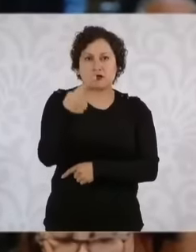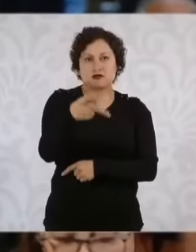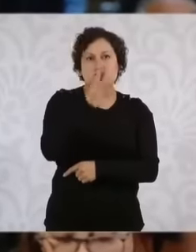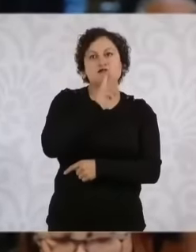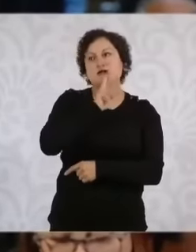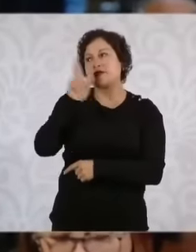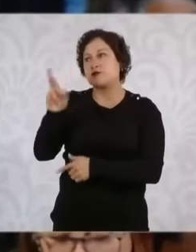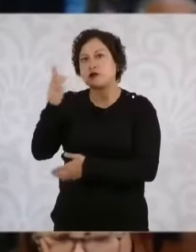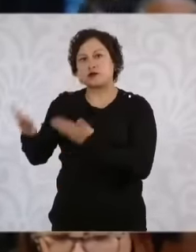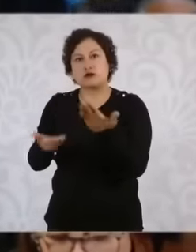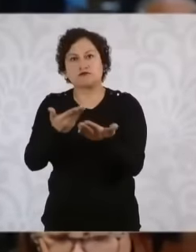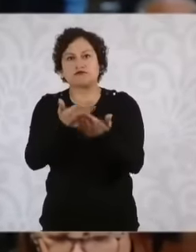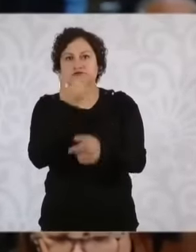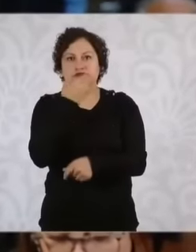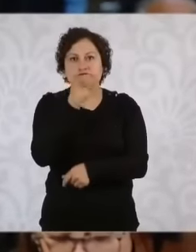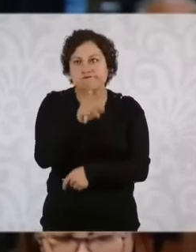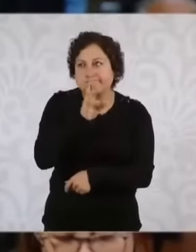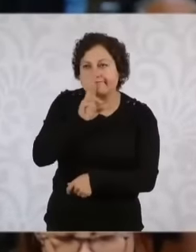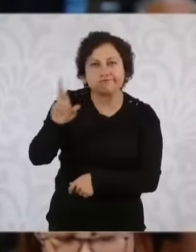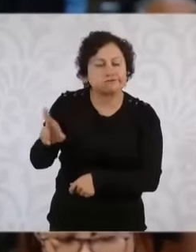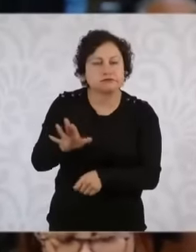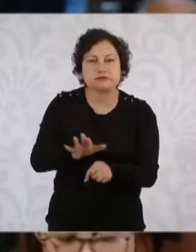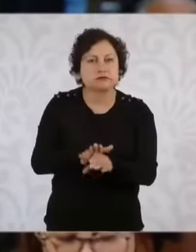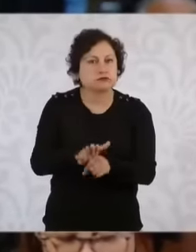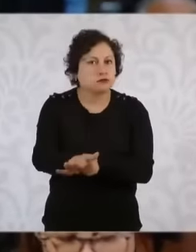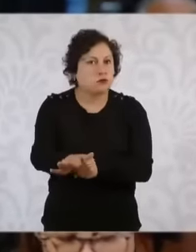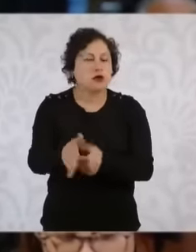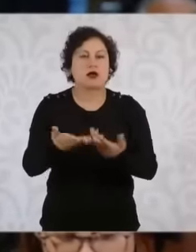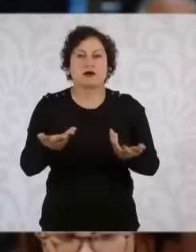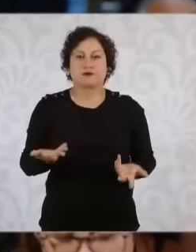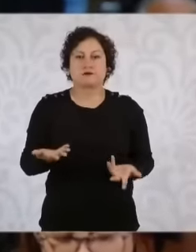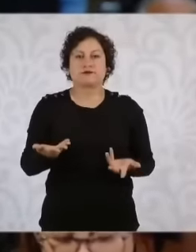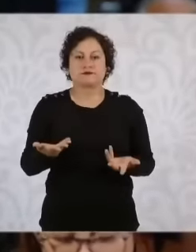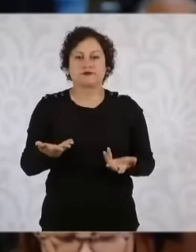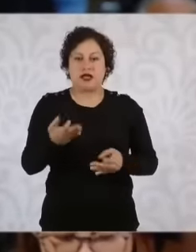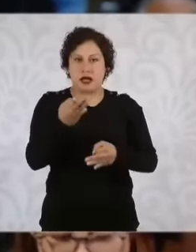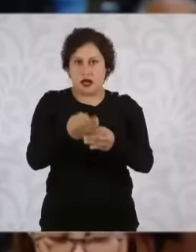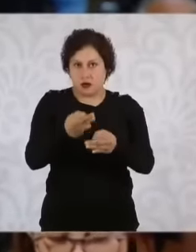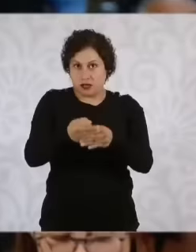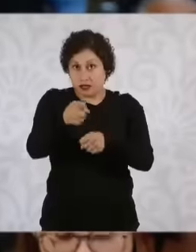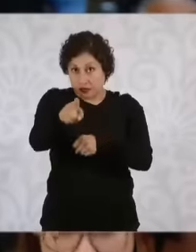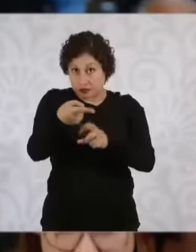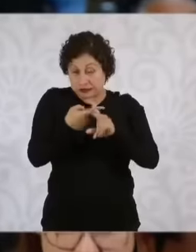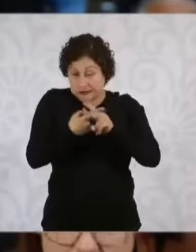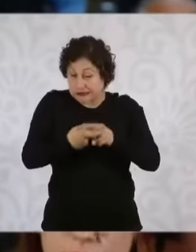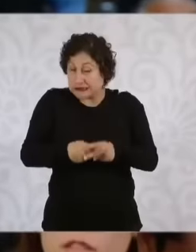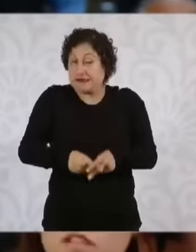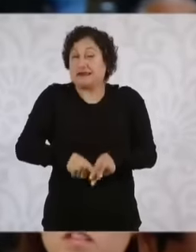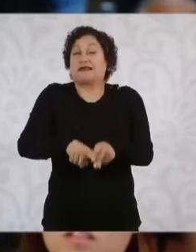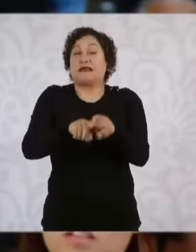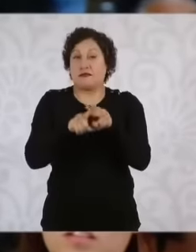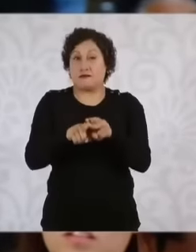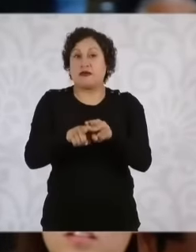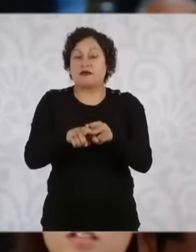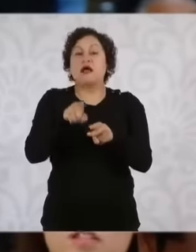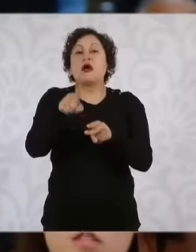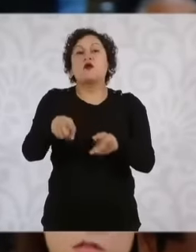apologies and let's say at this early age of your presidency, what message do you send to all those